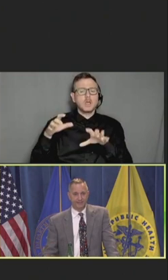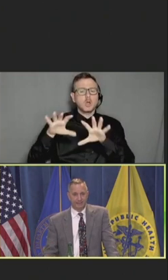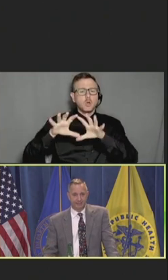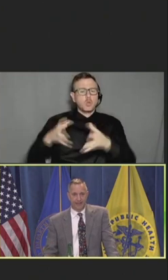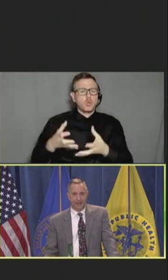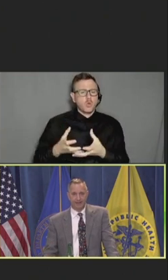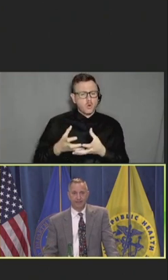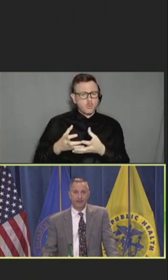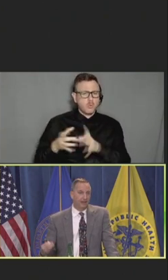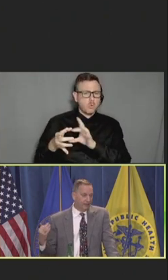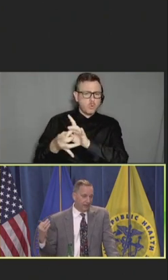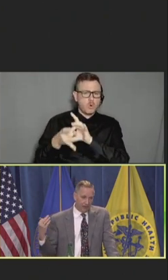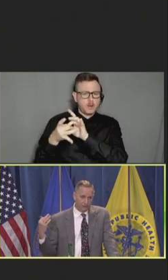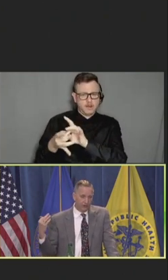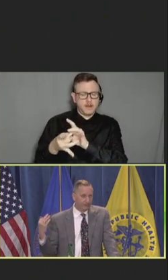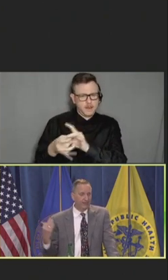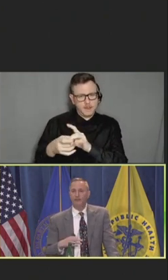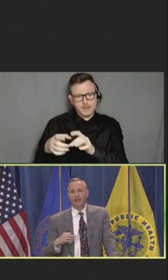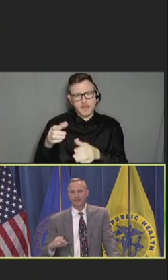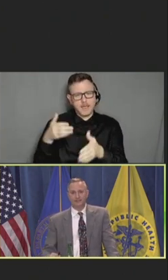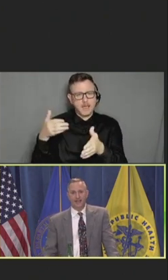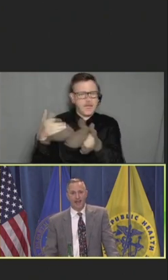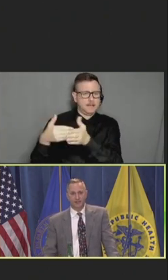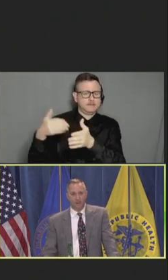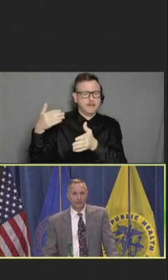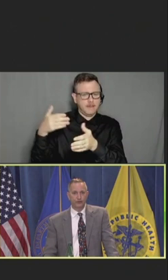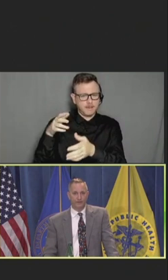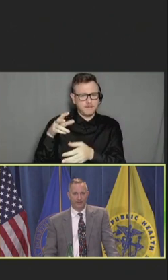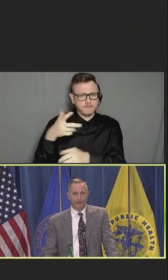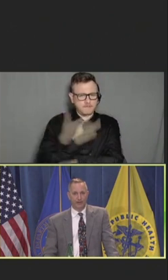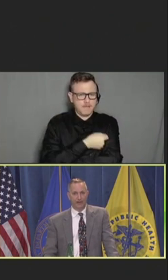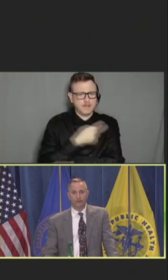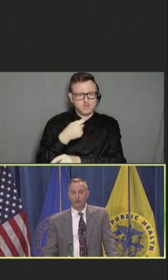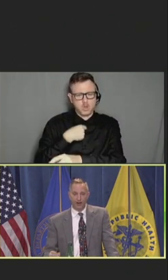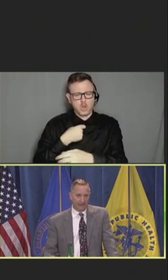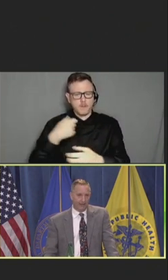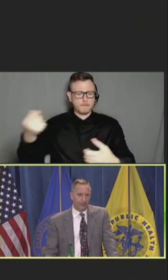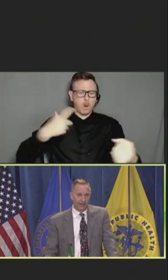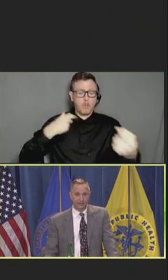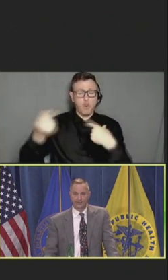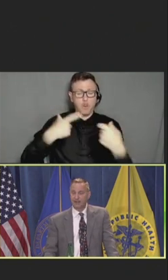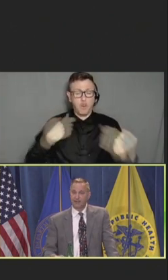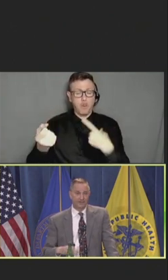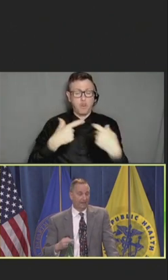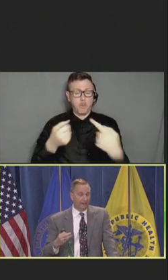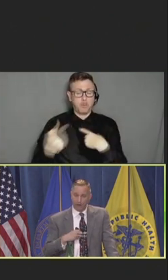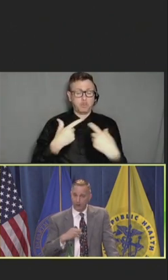attacks that launched over 10,000 attacks onto our Facebook page from over 800 accounts,